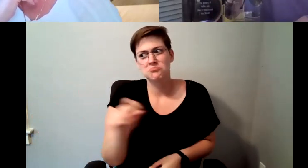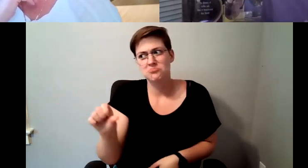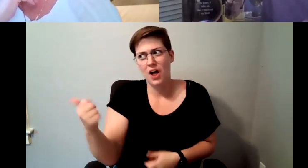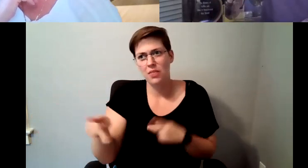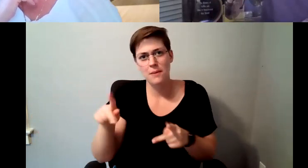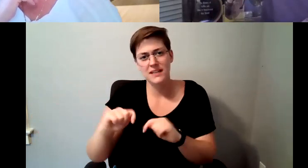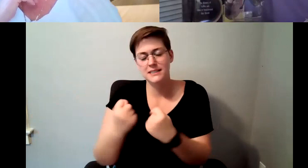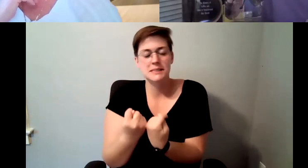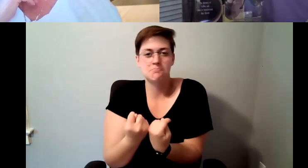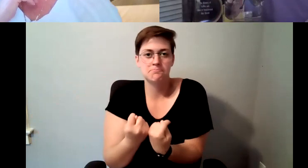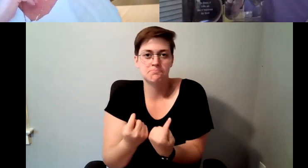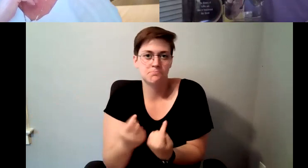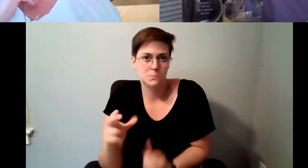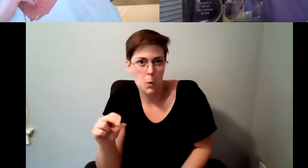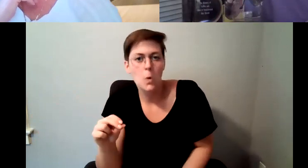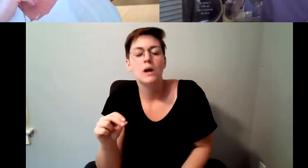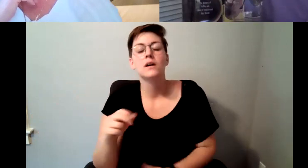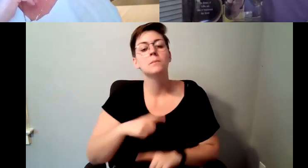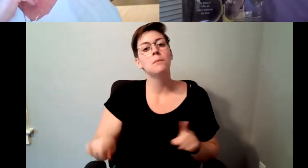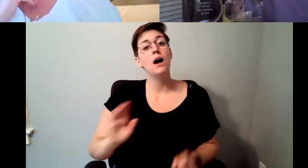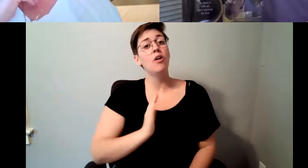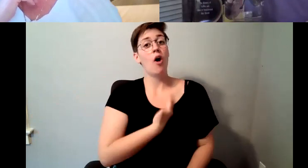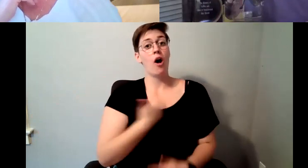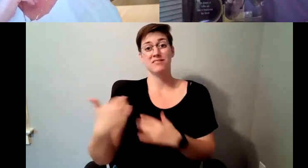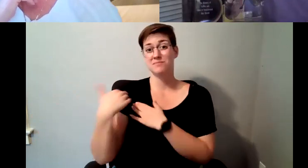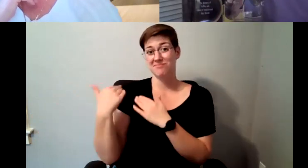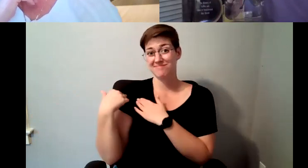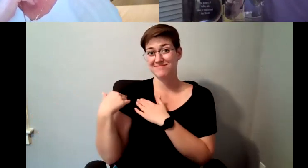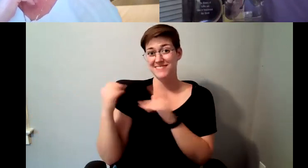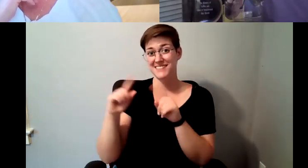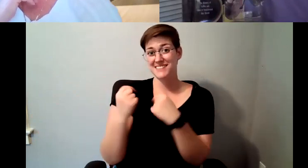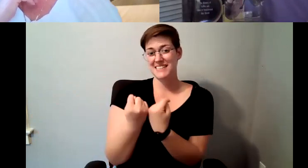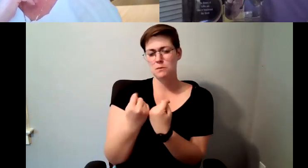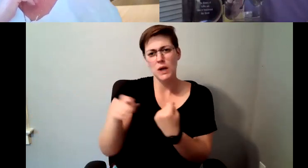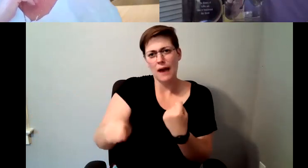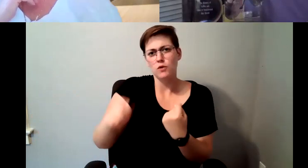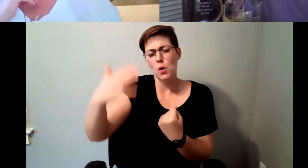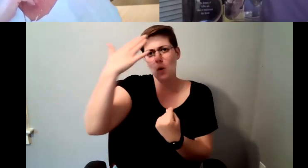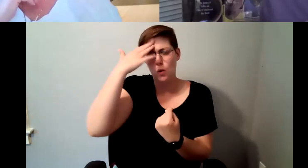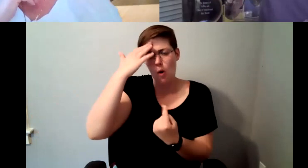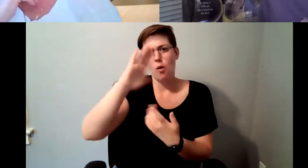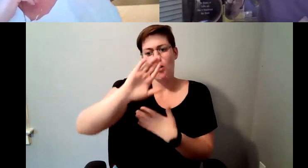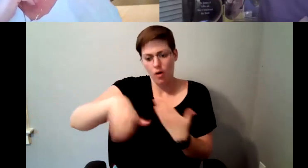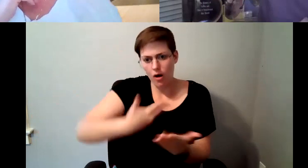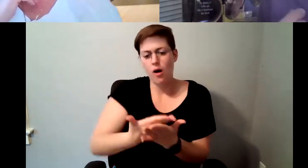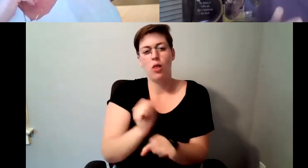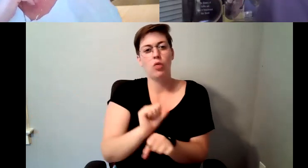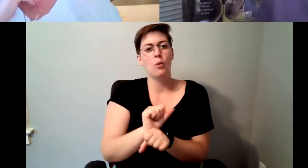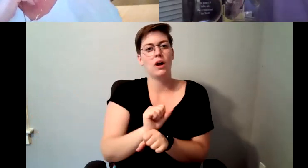of the team had was to know all of the work that goes in to coffee, so that they could